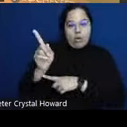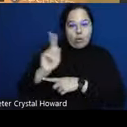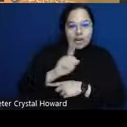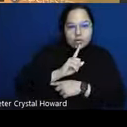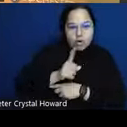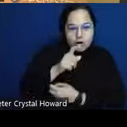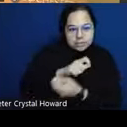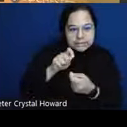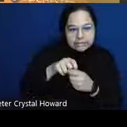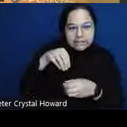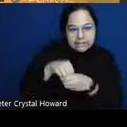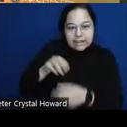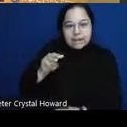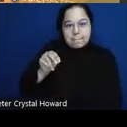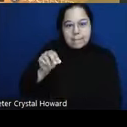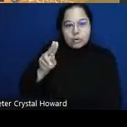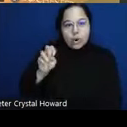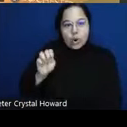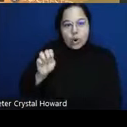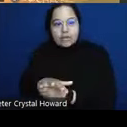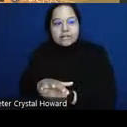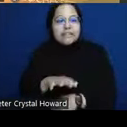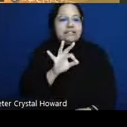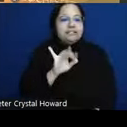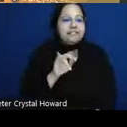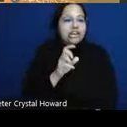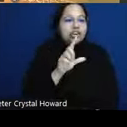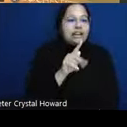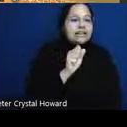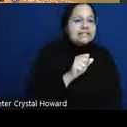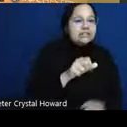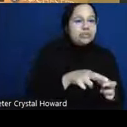so we're really uh our population here is really clustered in the city of Rochester and something